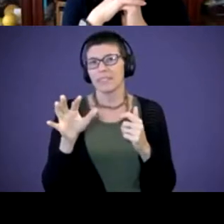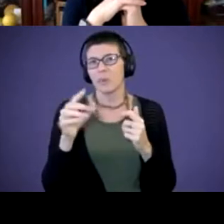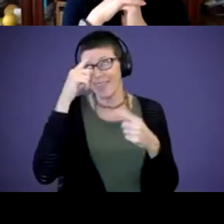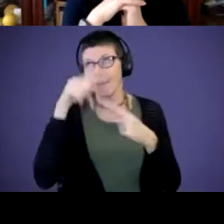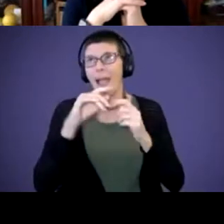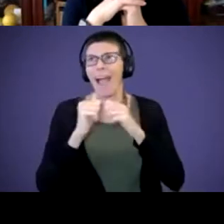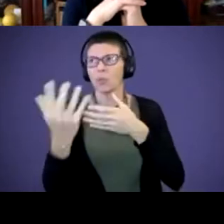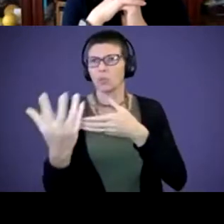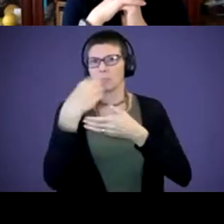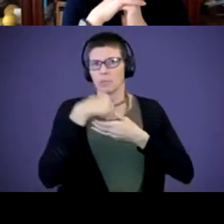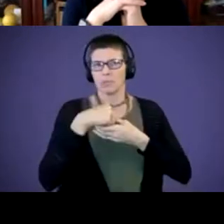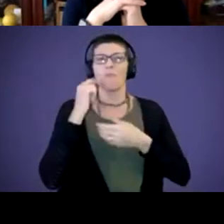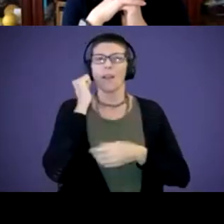into our daily life. Terry: